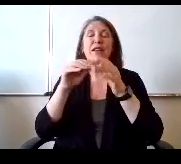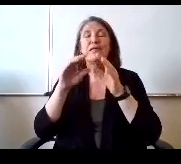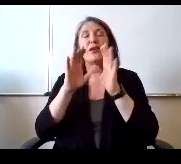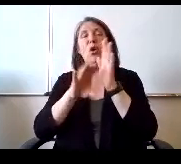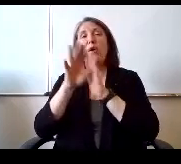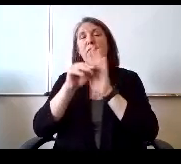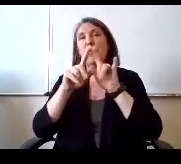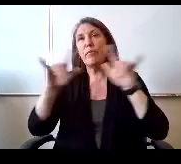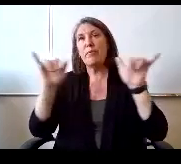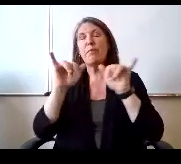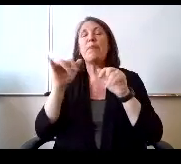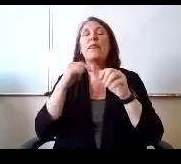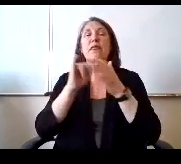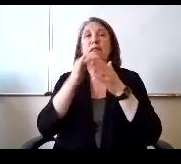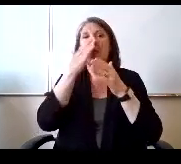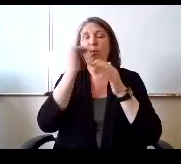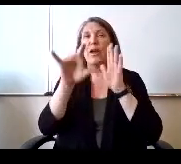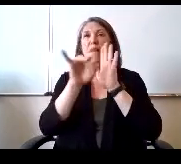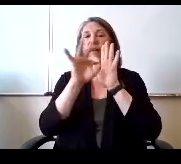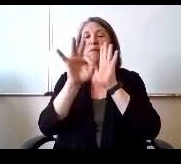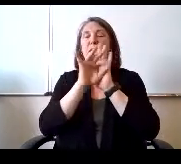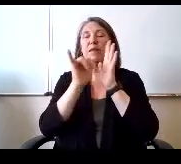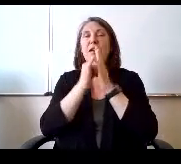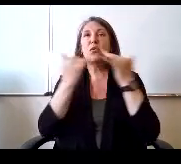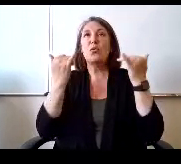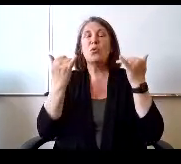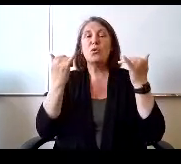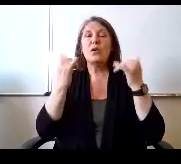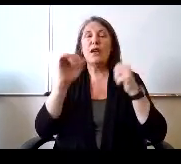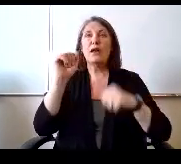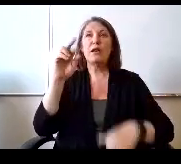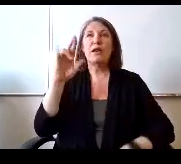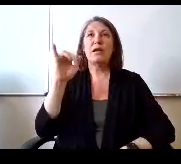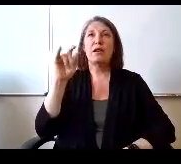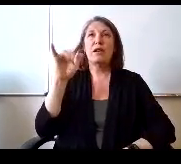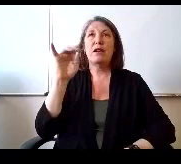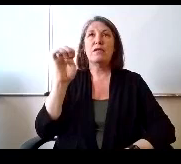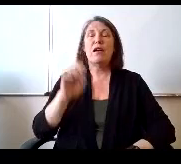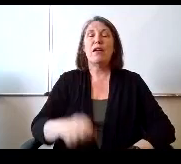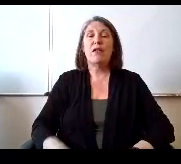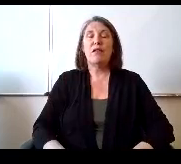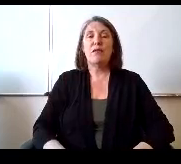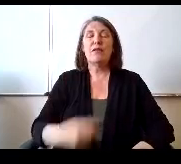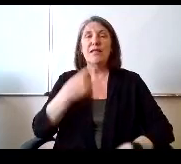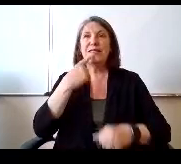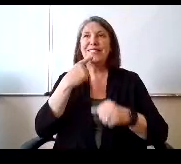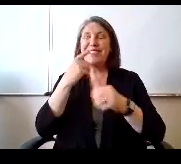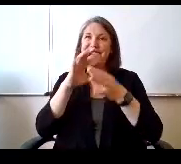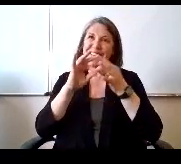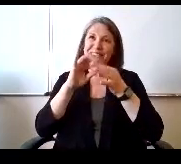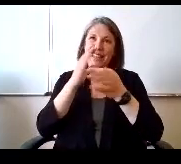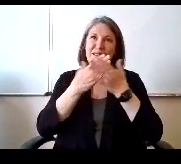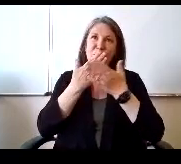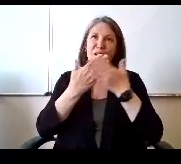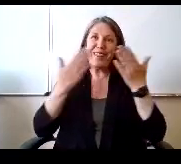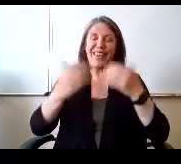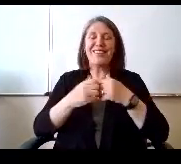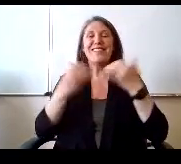So that's why I picked that tonight. Aristotle. Said some good things. I'm going to move on to public comments.